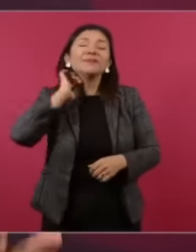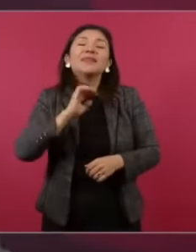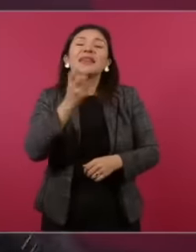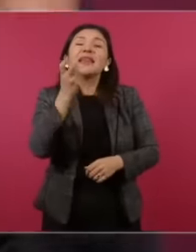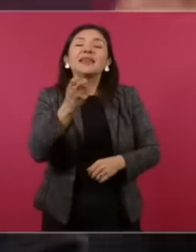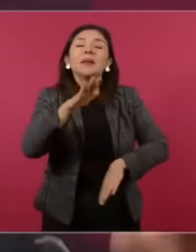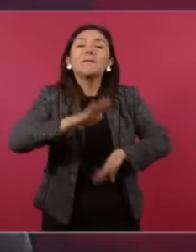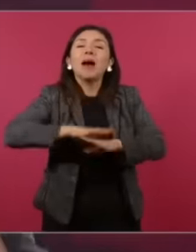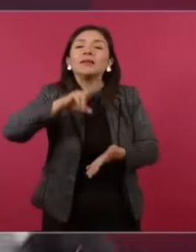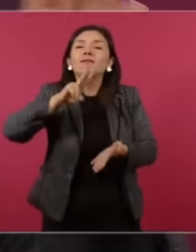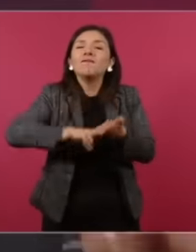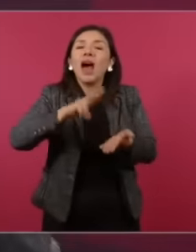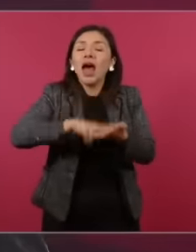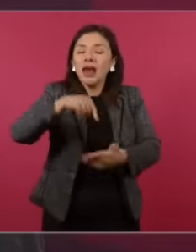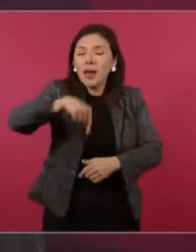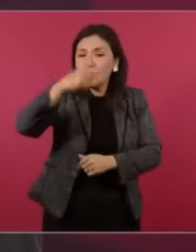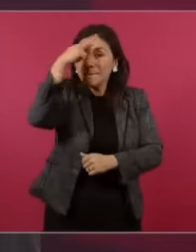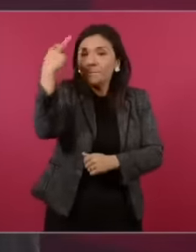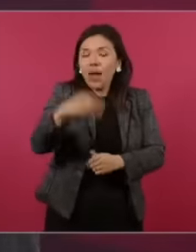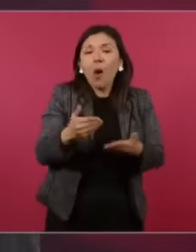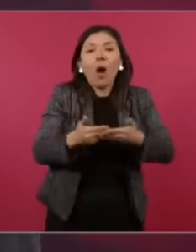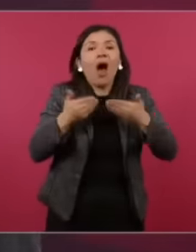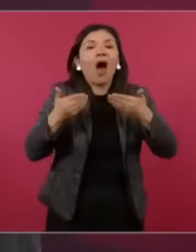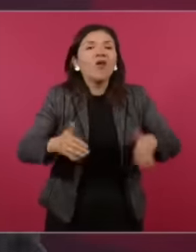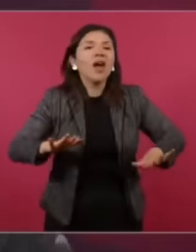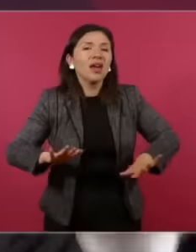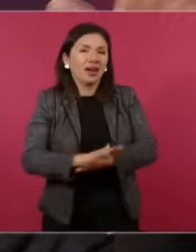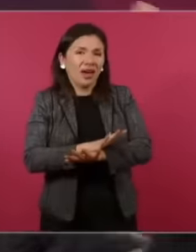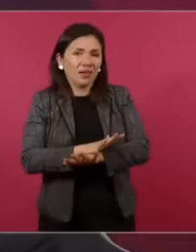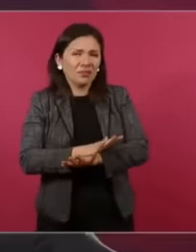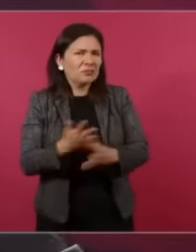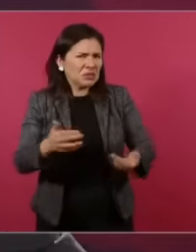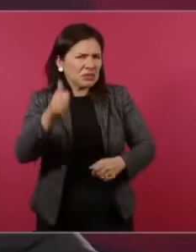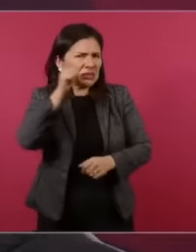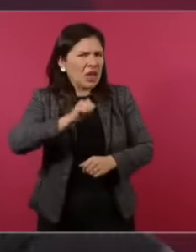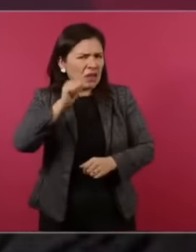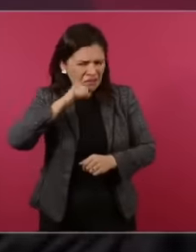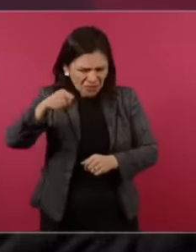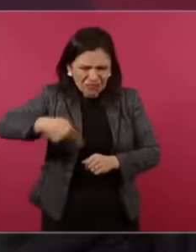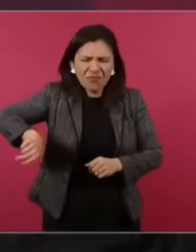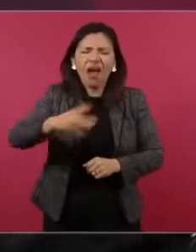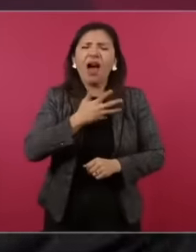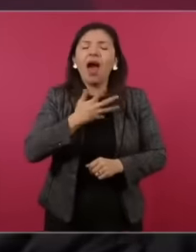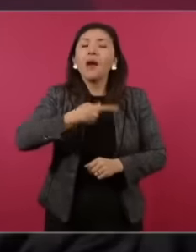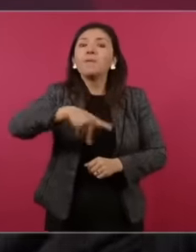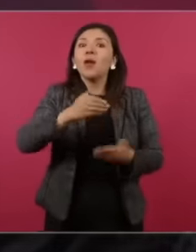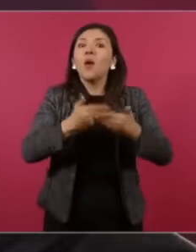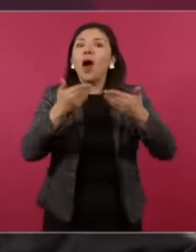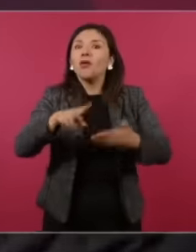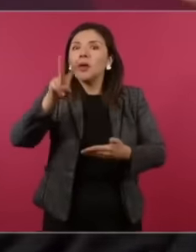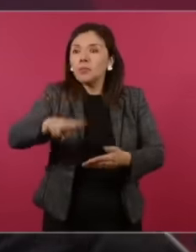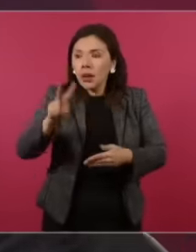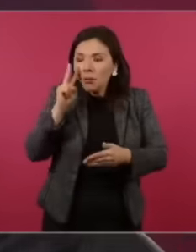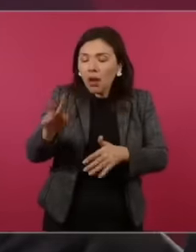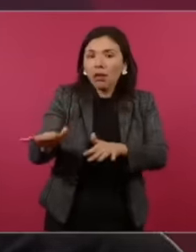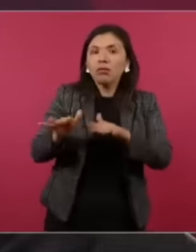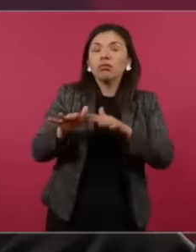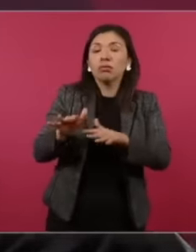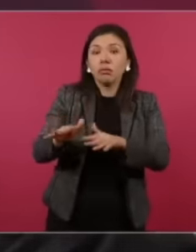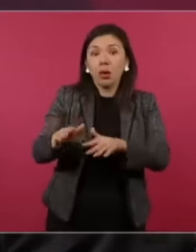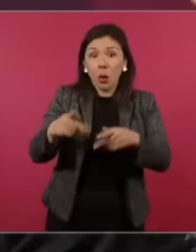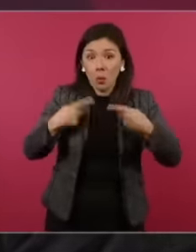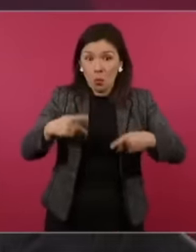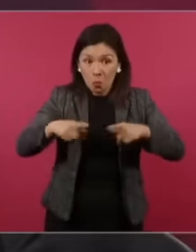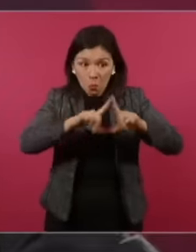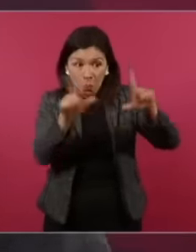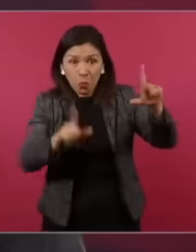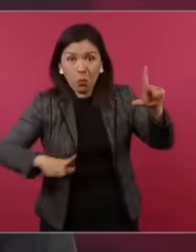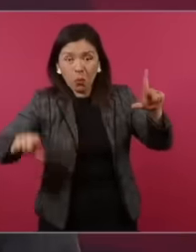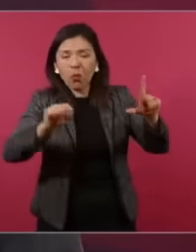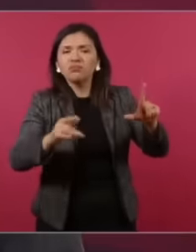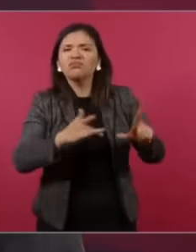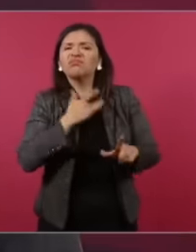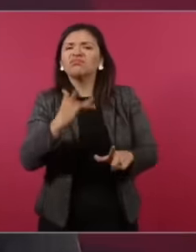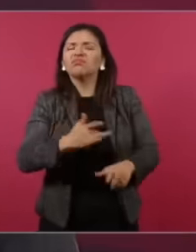that Mexico has, now it has always had it, but now it manifested itself, now the people became empowered